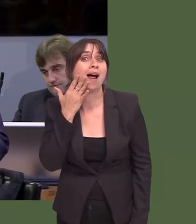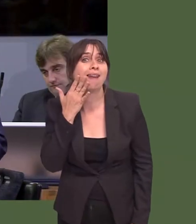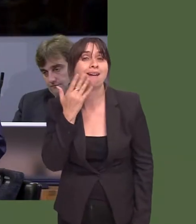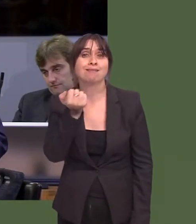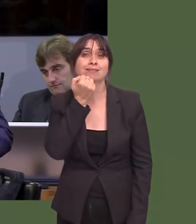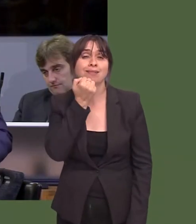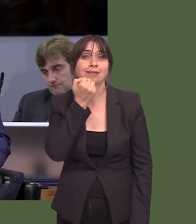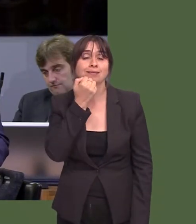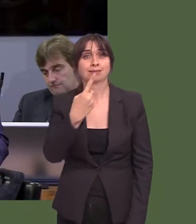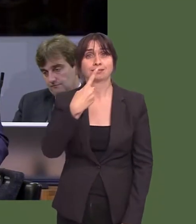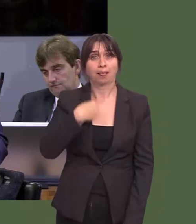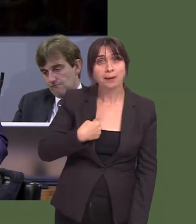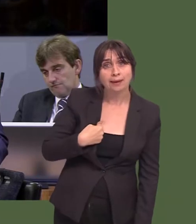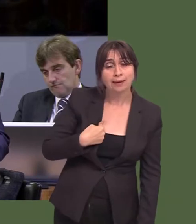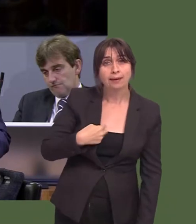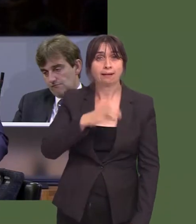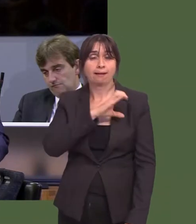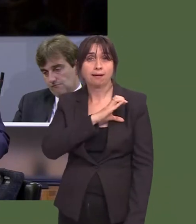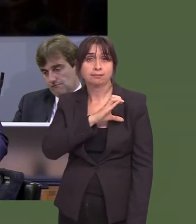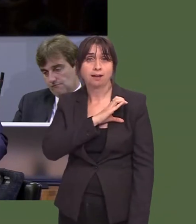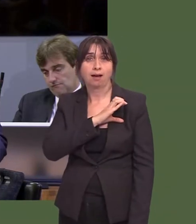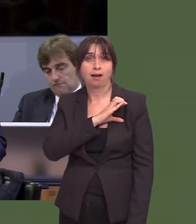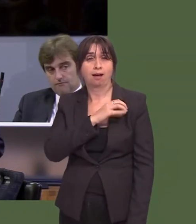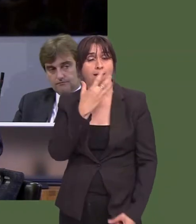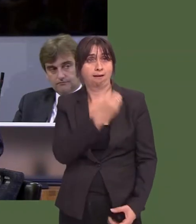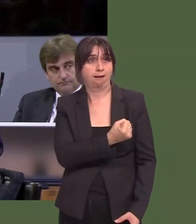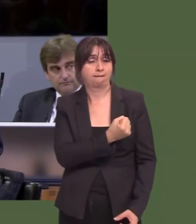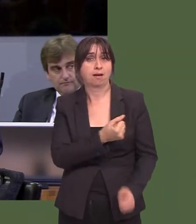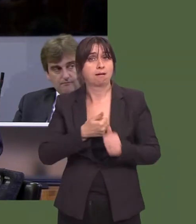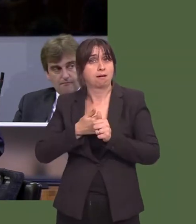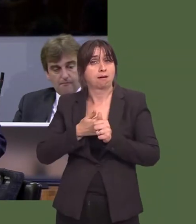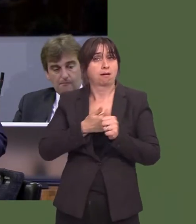and people connected with cancer services will know when this commitment is going to be met.